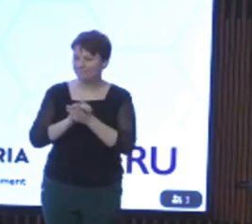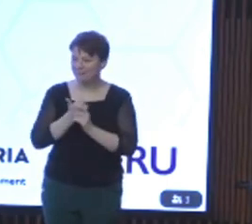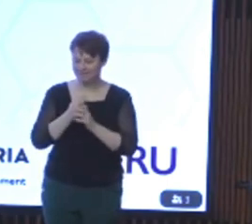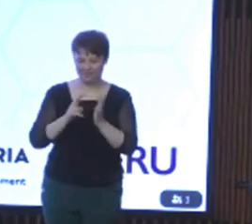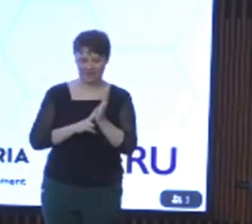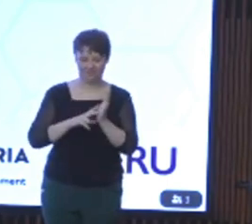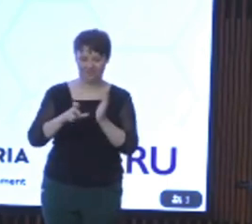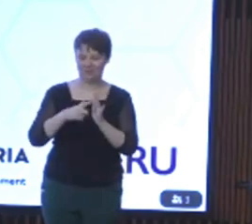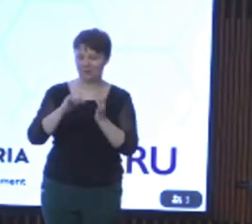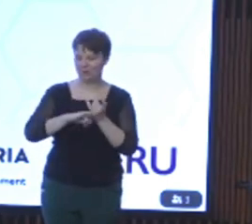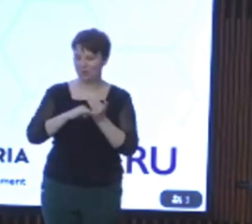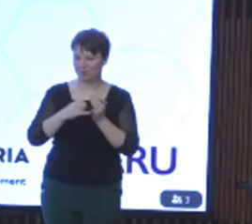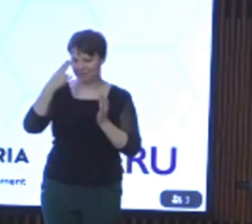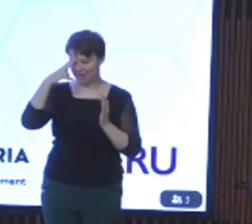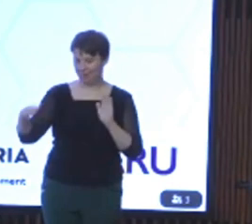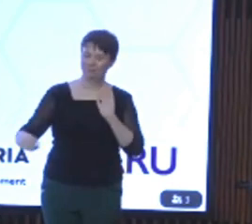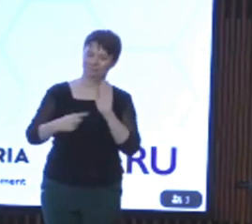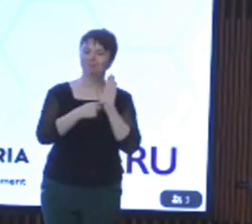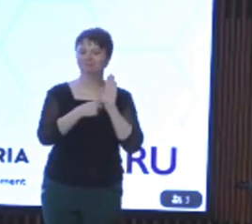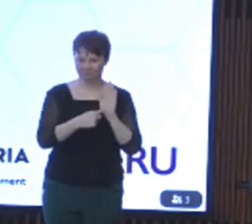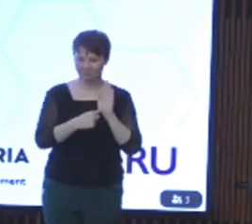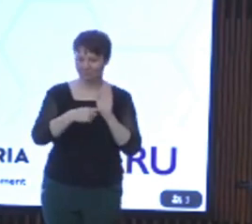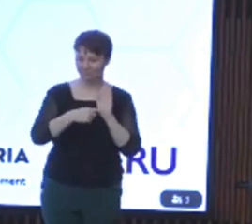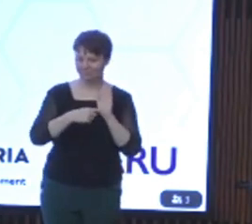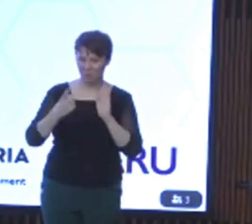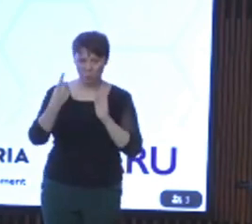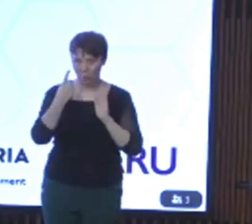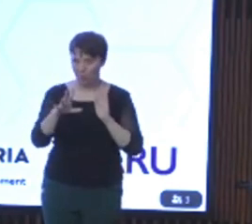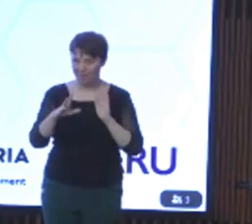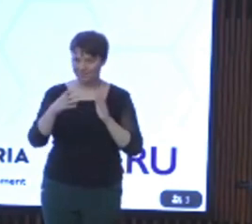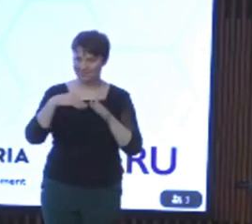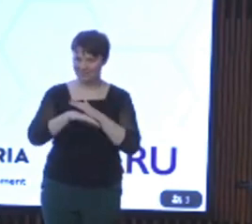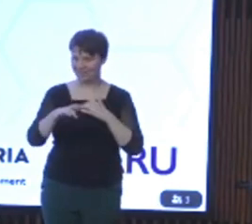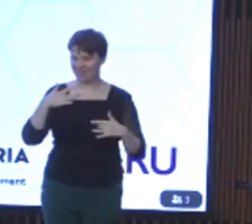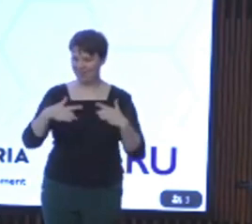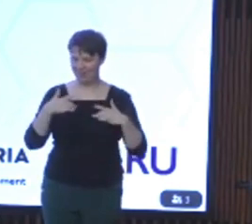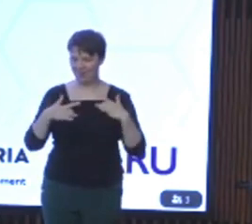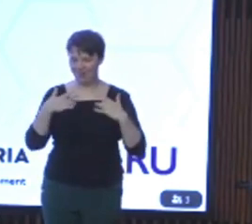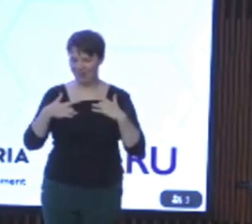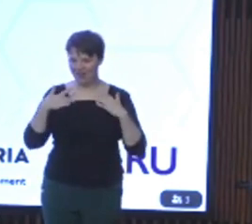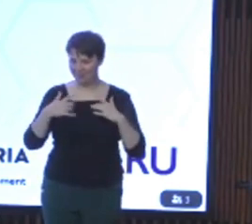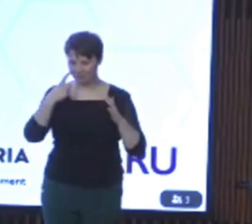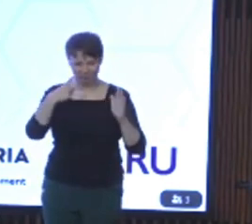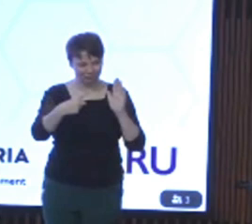has added their name to this once in a lifetime opportunity to give due recognition and voice to